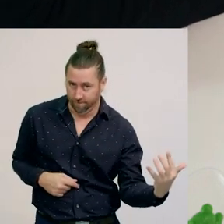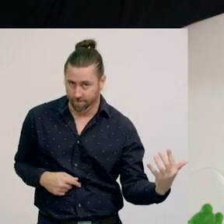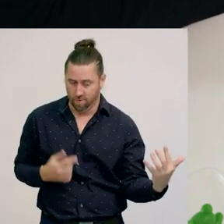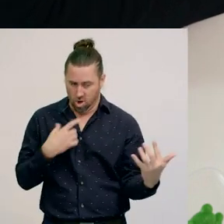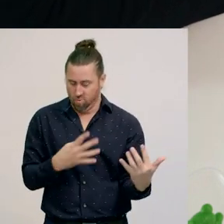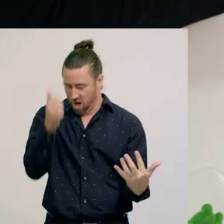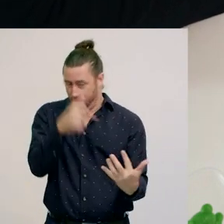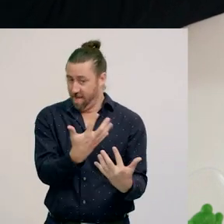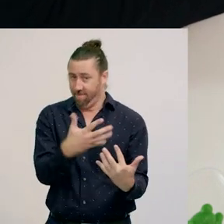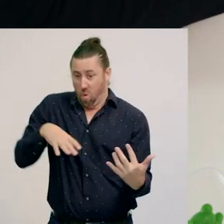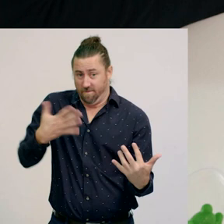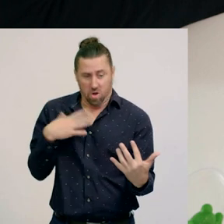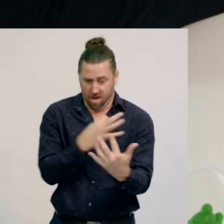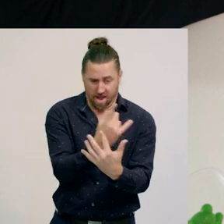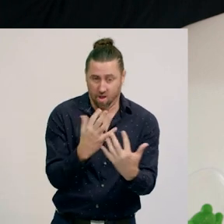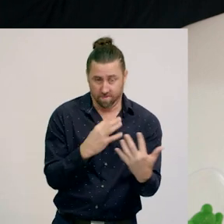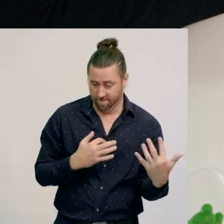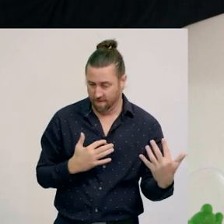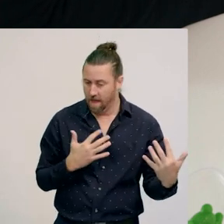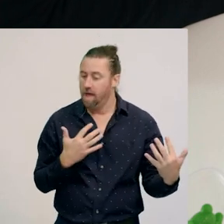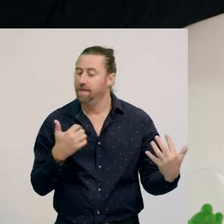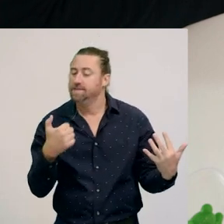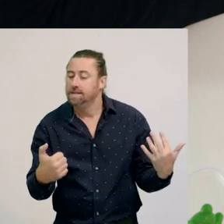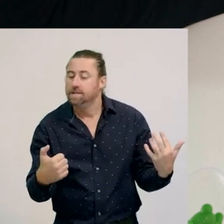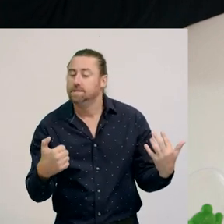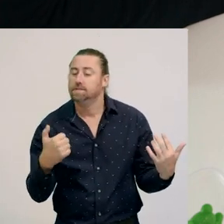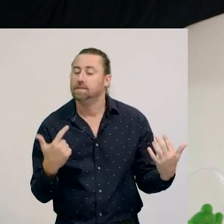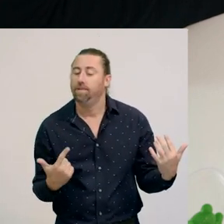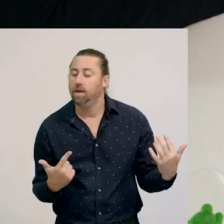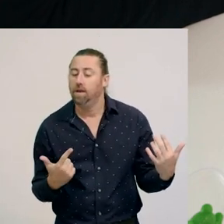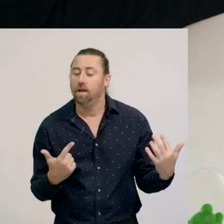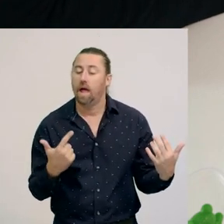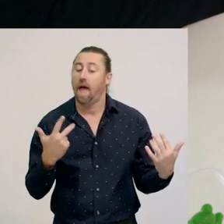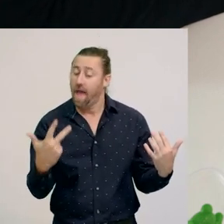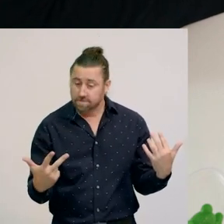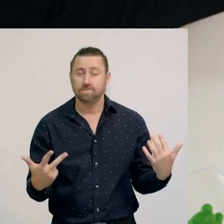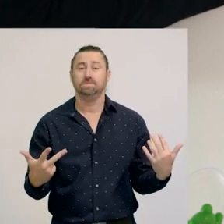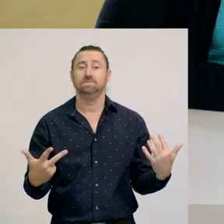and then count the rest. Five, six, seven, eight.